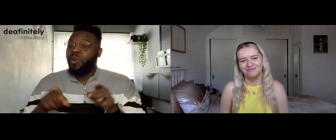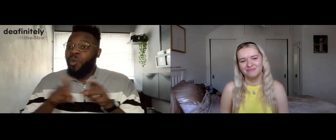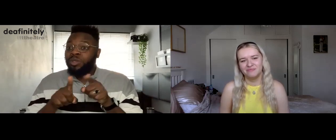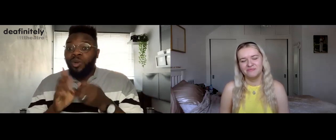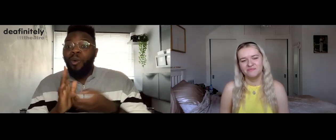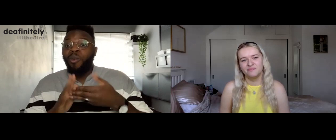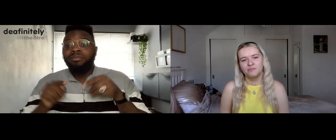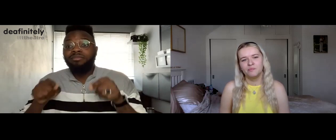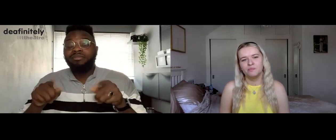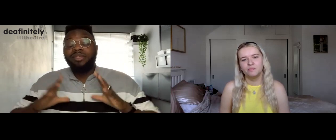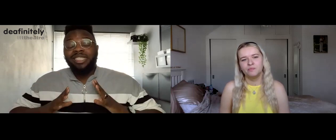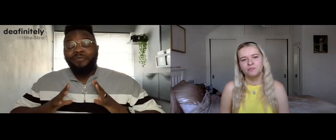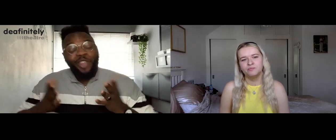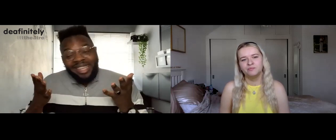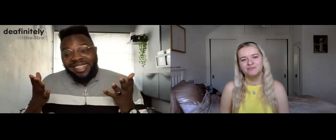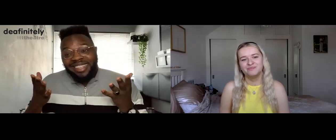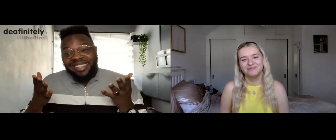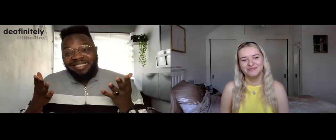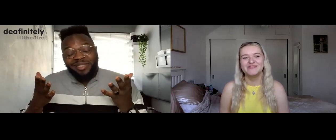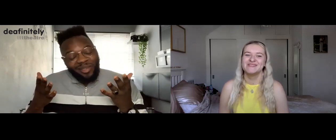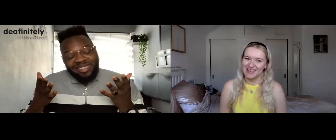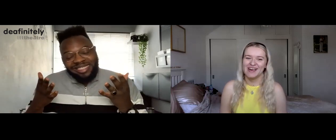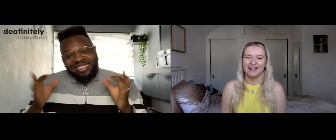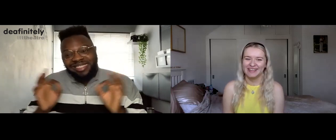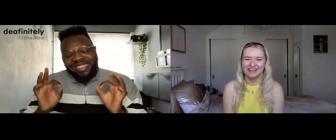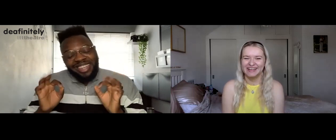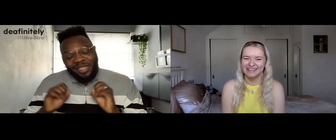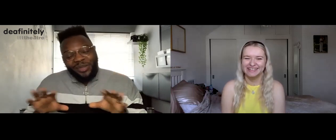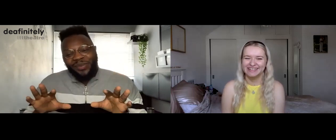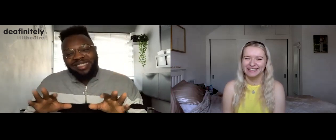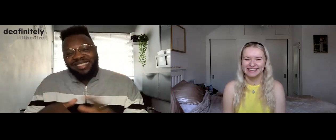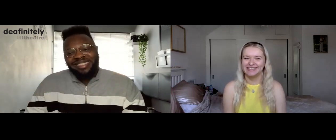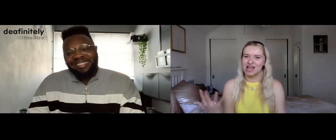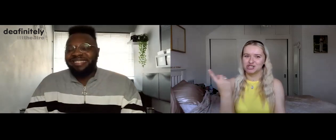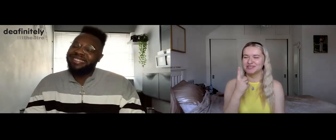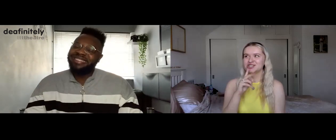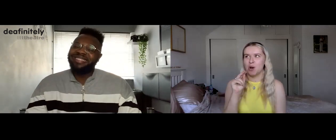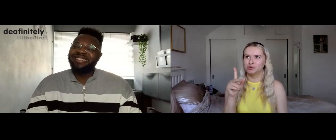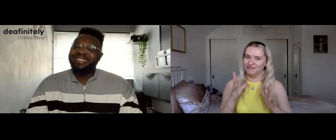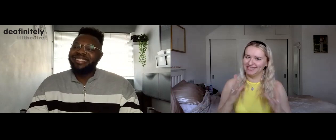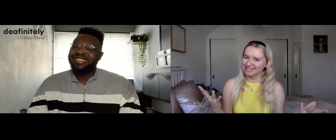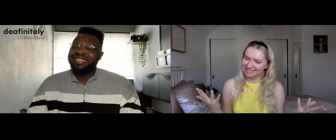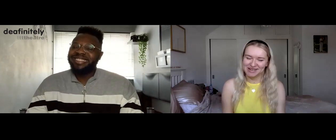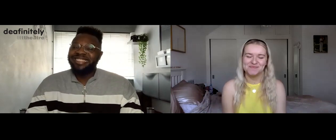This is also free! So there's nothing to lose. Who would say no to something free.